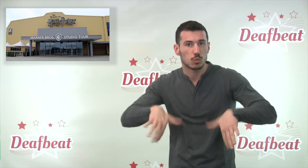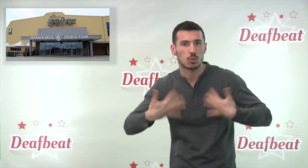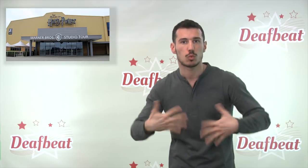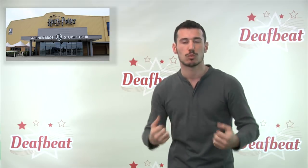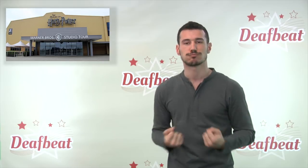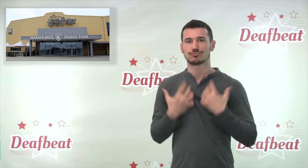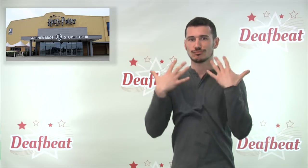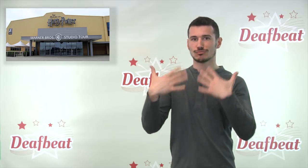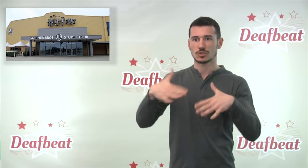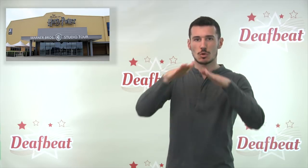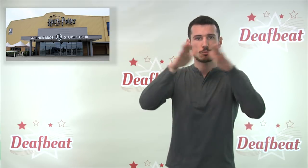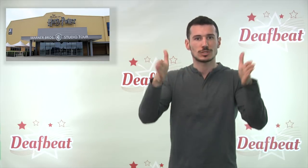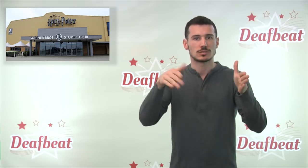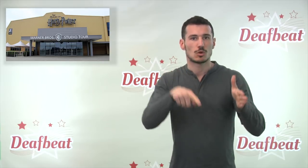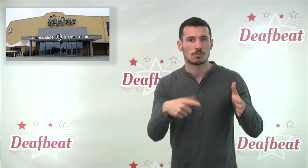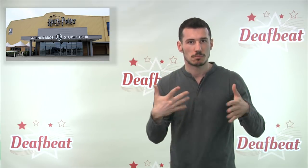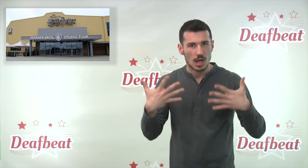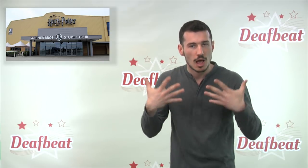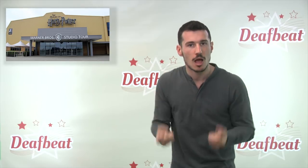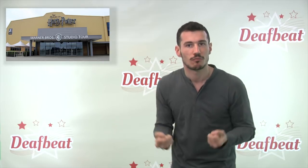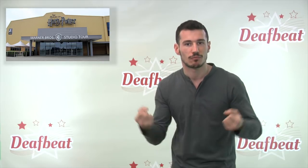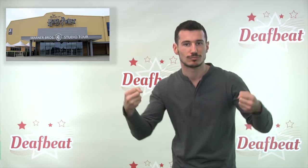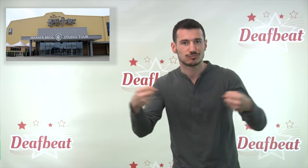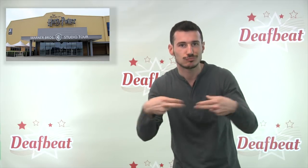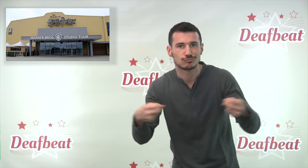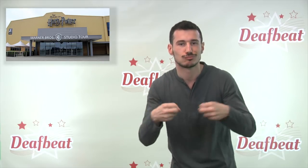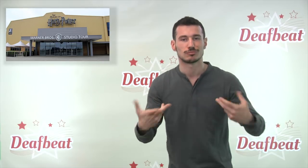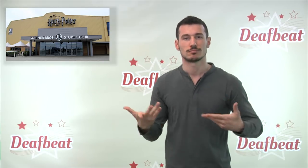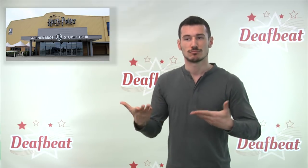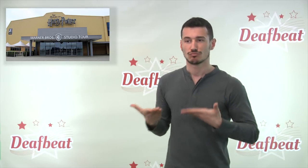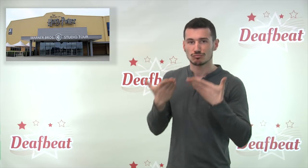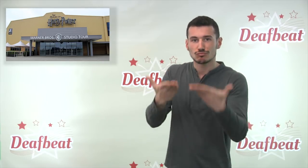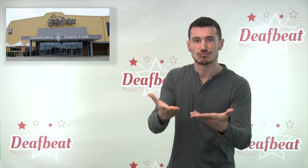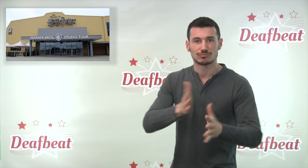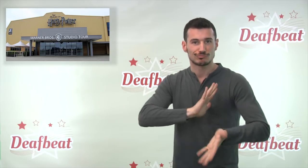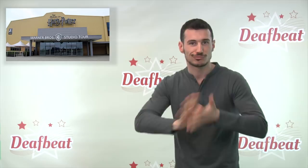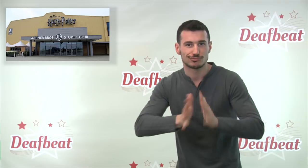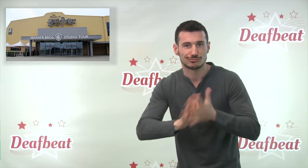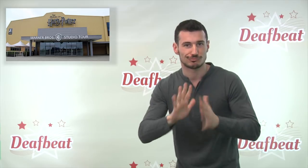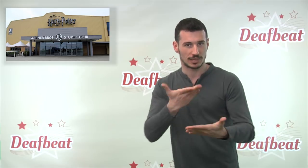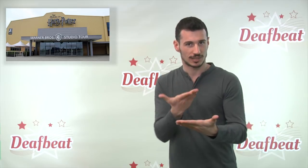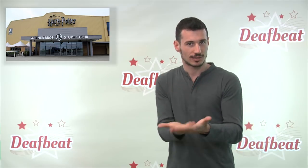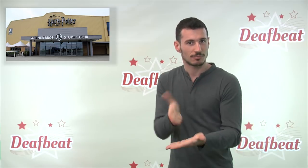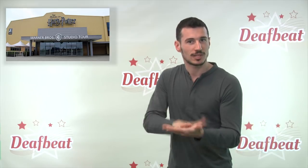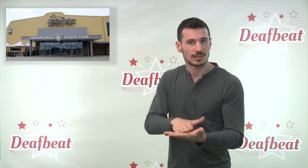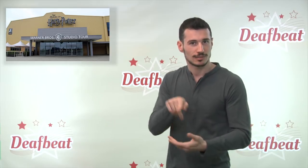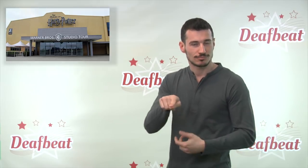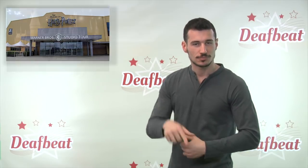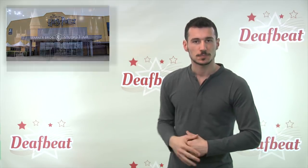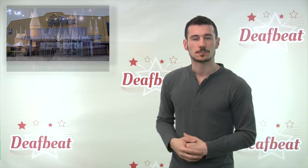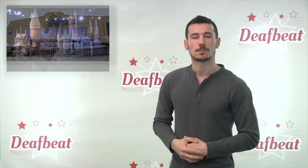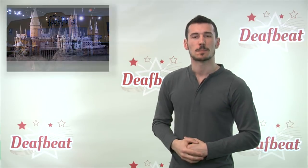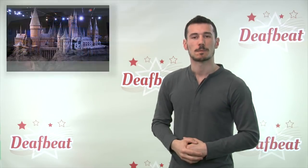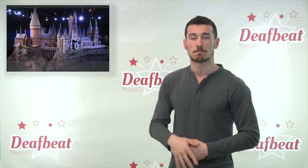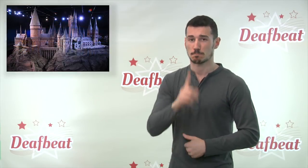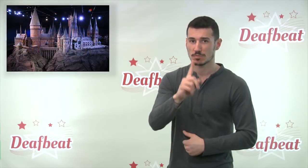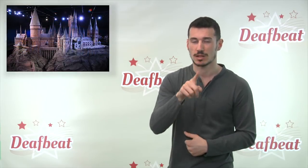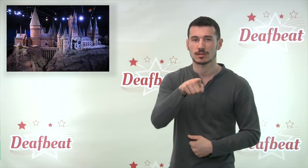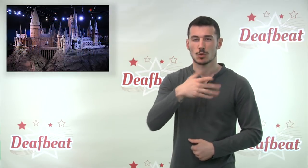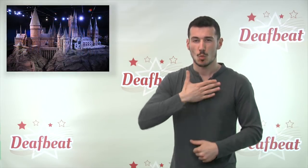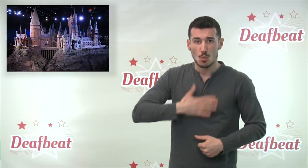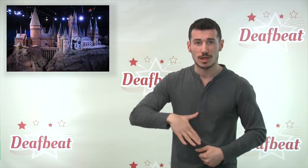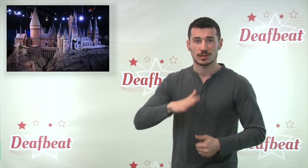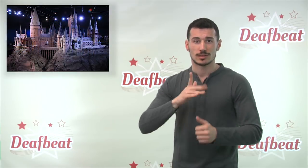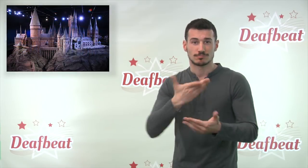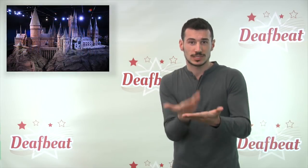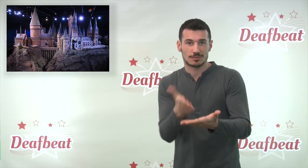actually was very Deaf friendly. They provided a British Sign Language (BSL) interpreter if booked in